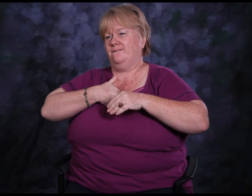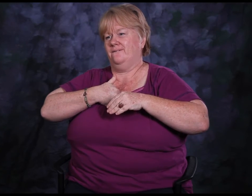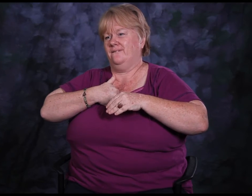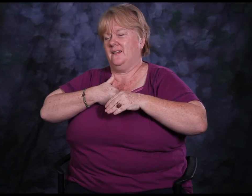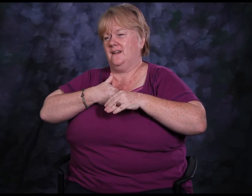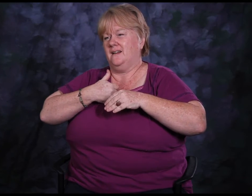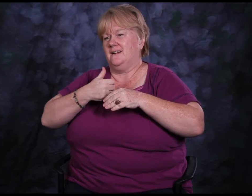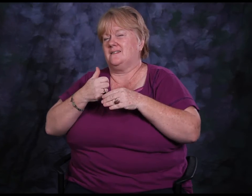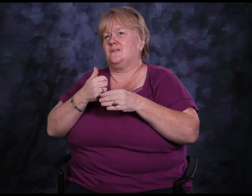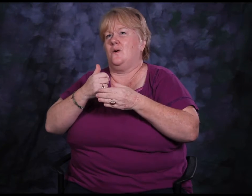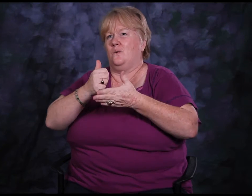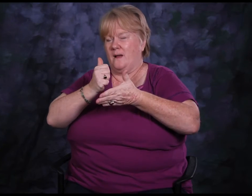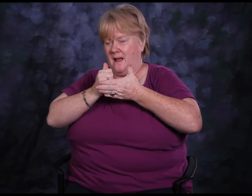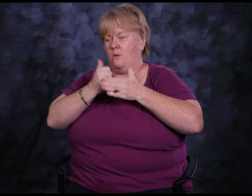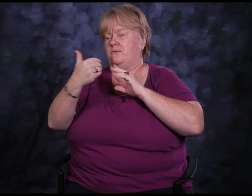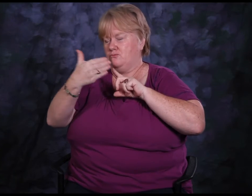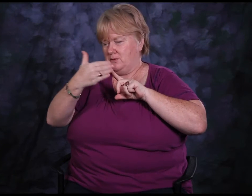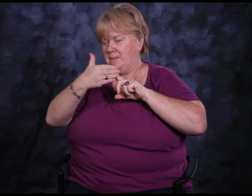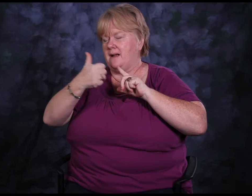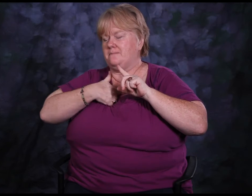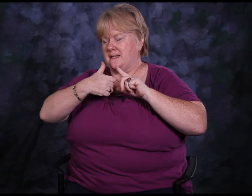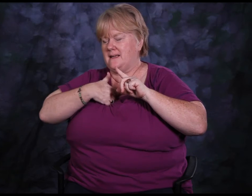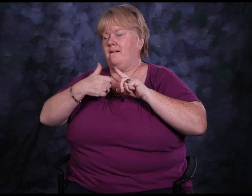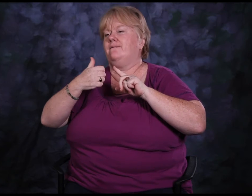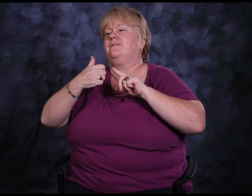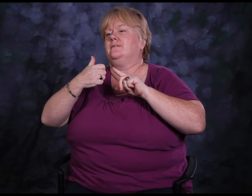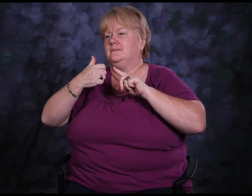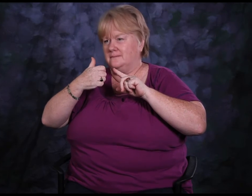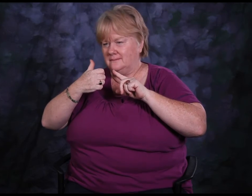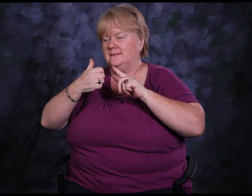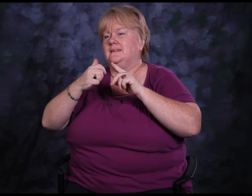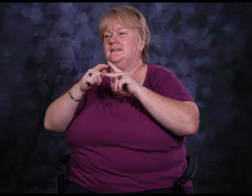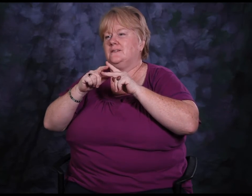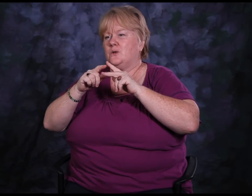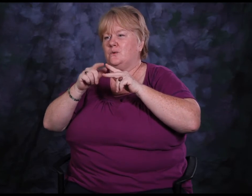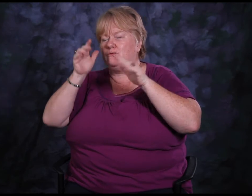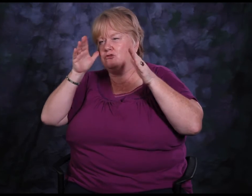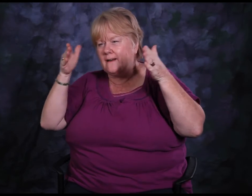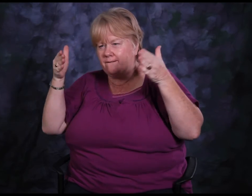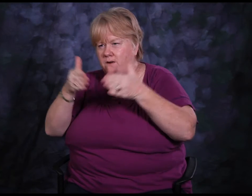so now I'm always reminding myself that I need to focus on cleaning my house,